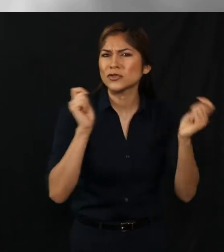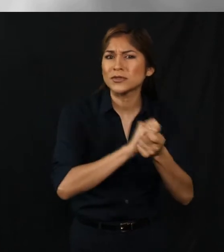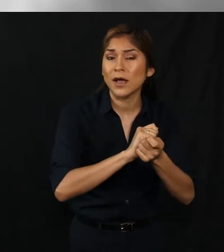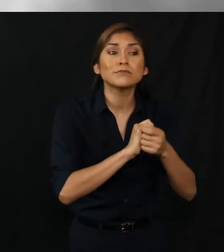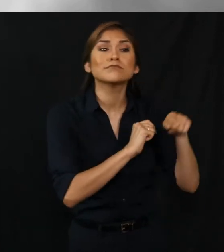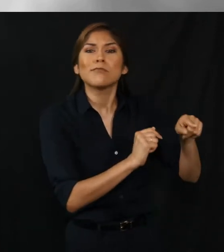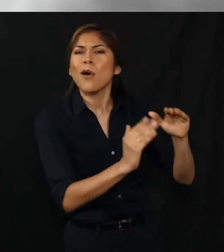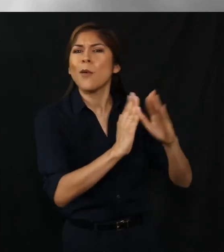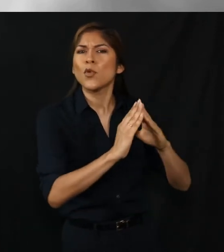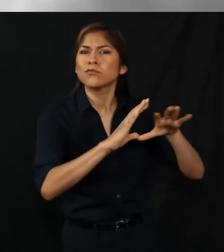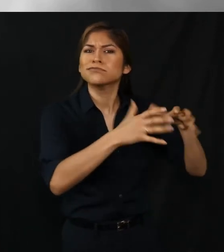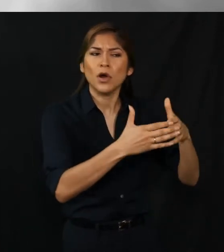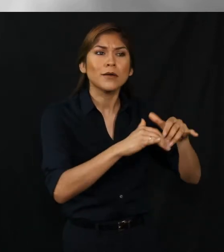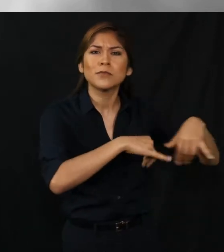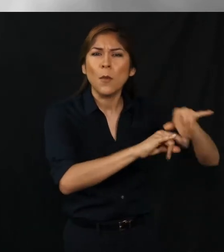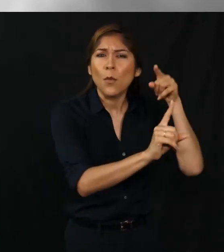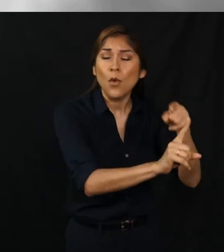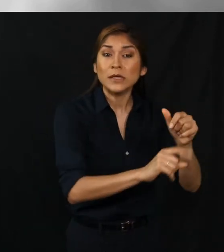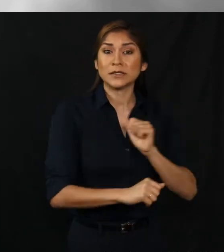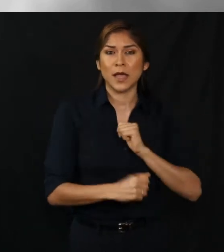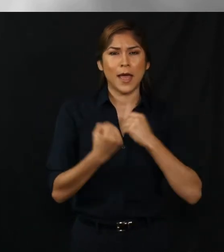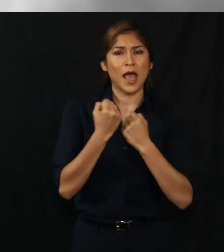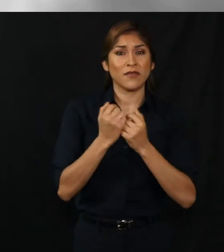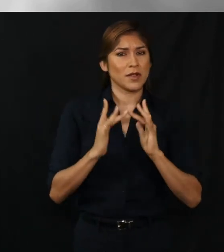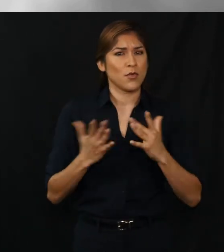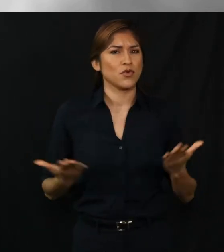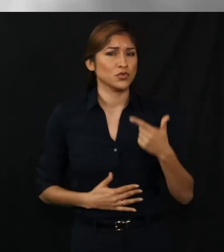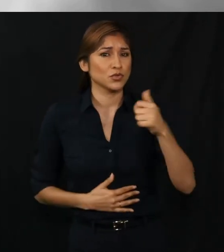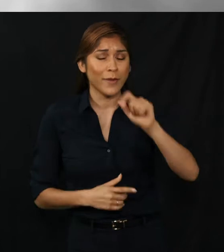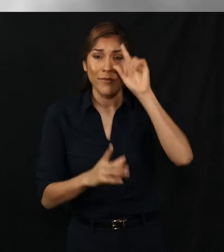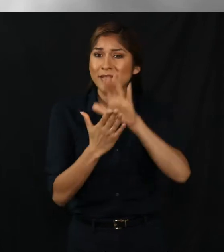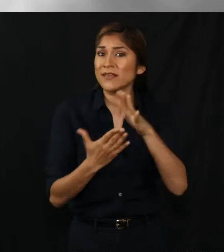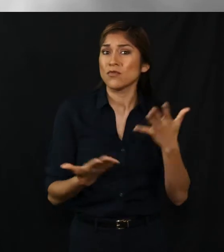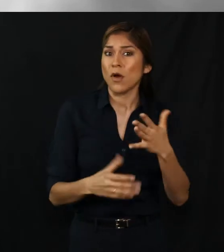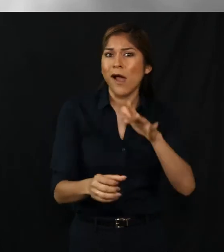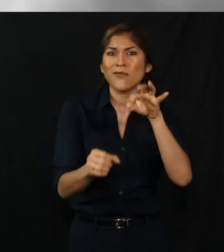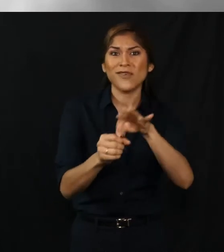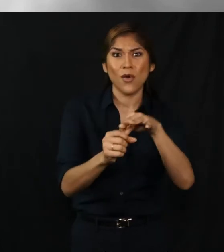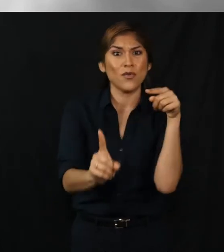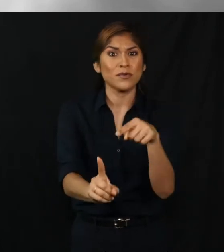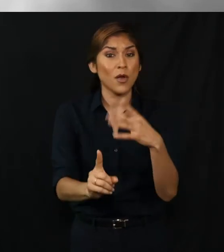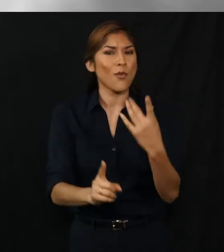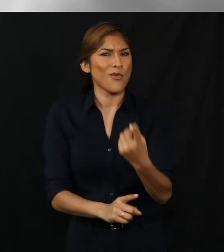network in Georgia who believes that voting is one way we use our voice to....for change.